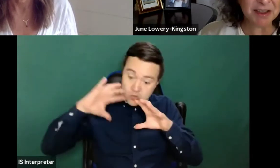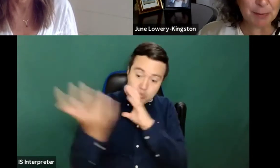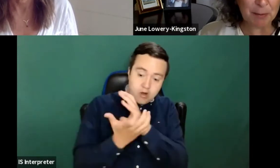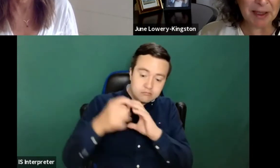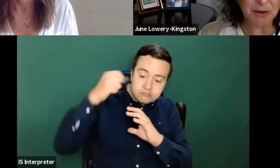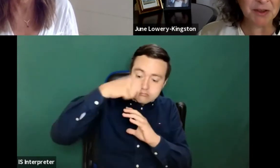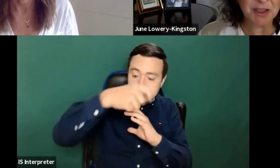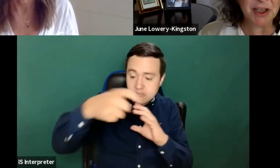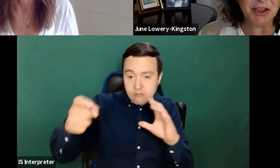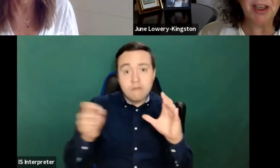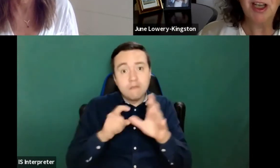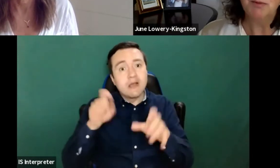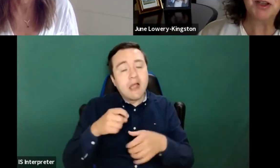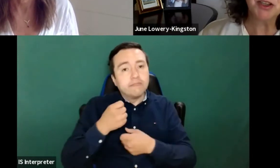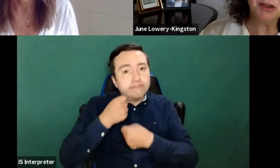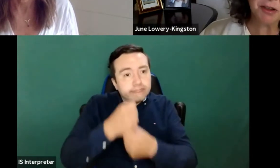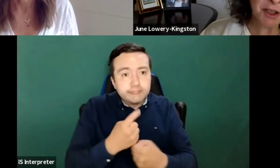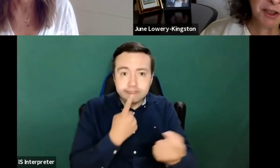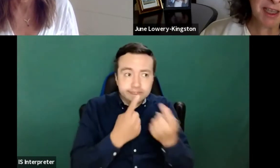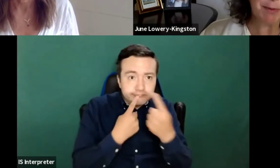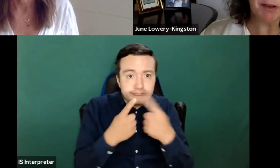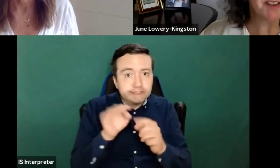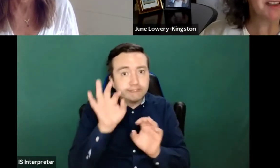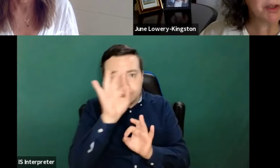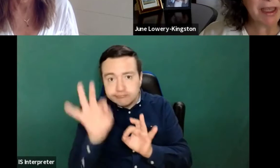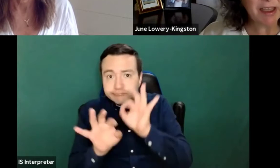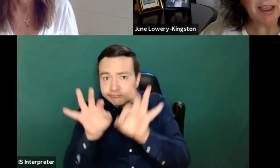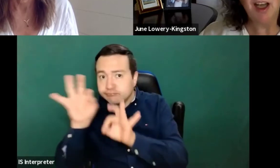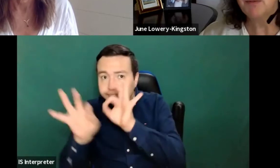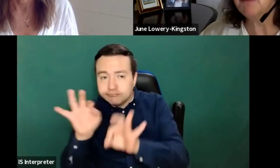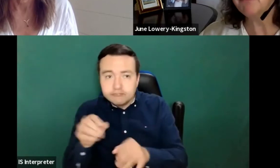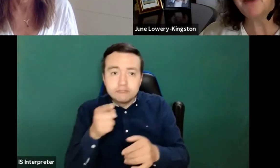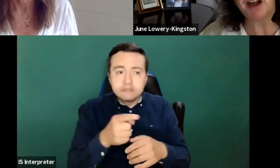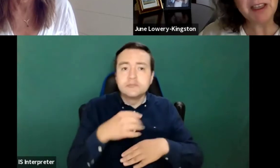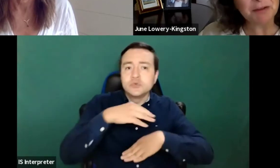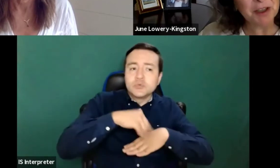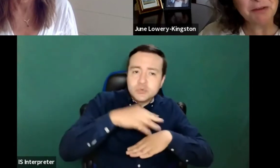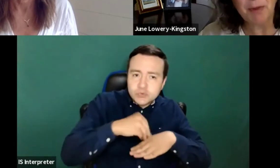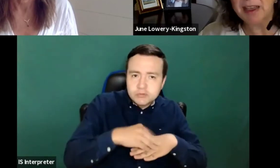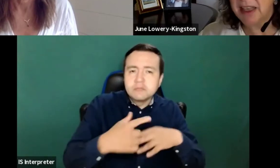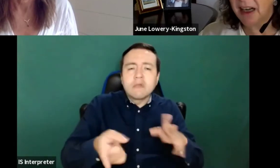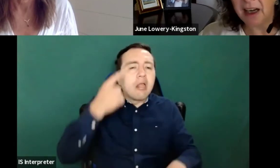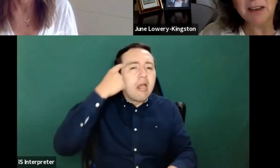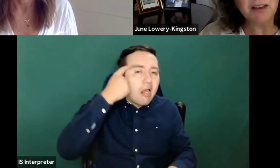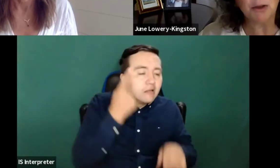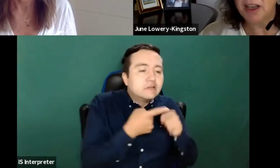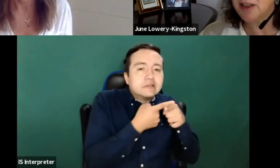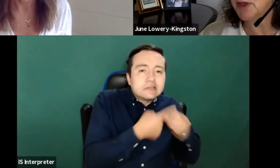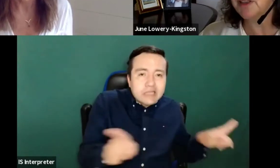this public consultation, because you know, user experience in Sweden might be very different from that in Ireland or Luxembourg.